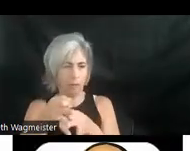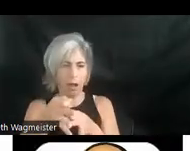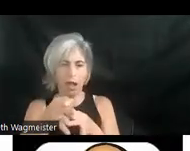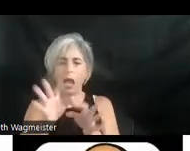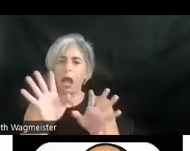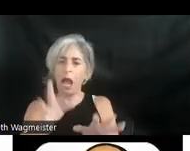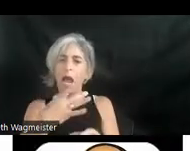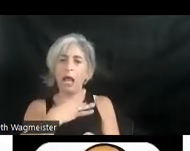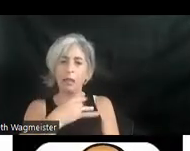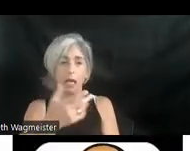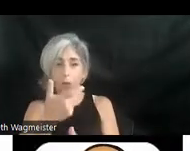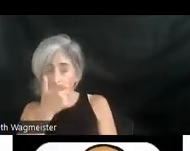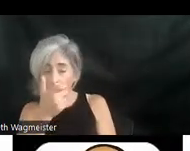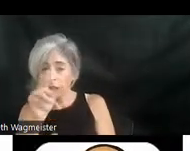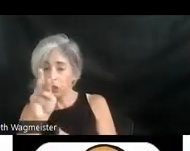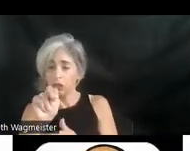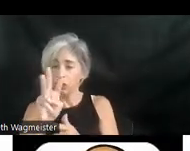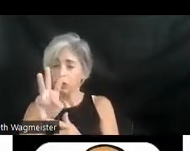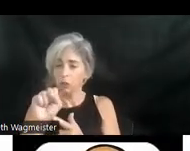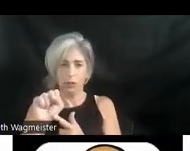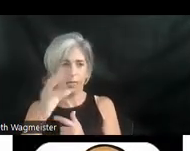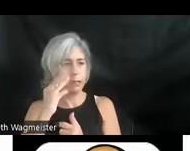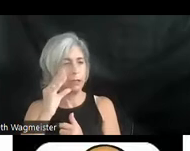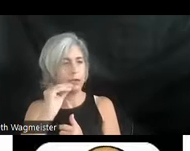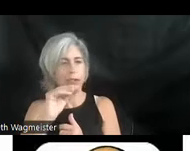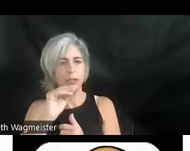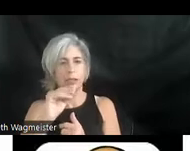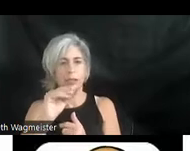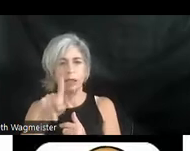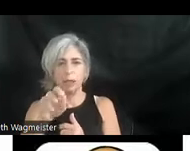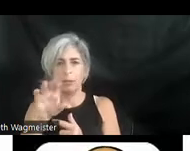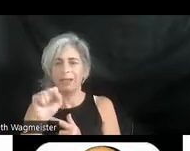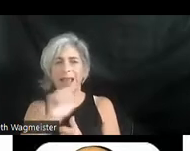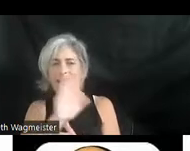into the news. You know, experiencing "Meet The Press." I never watch it. I listen to